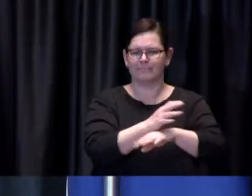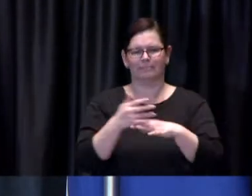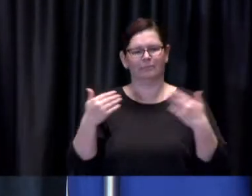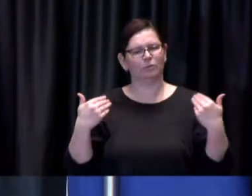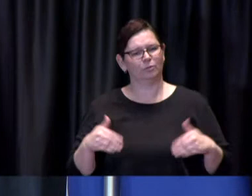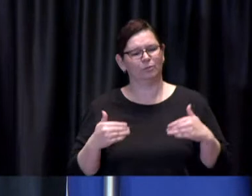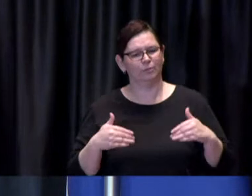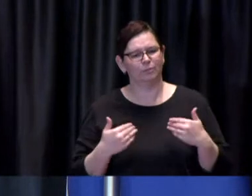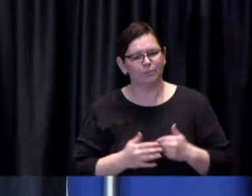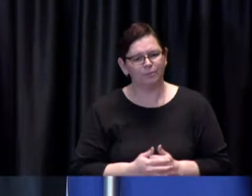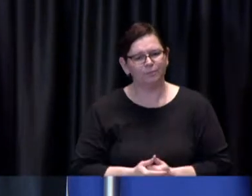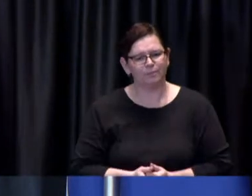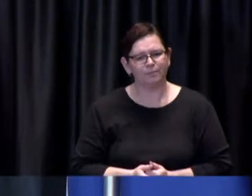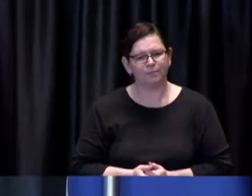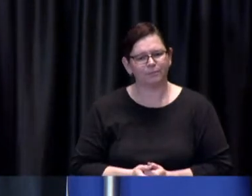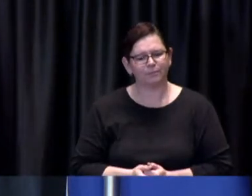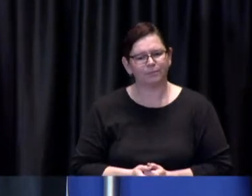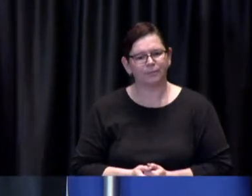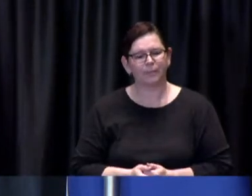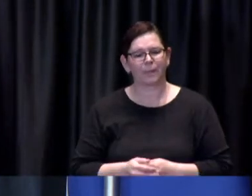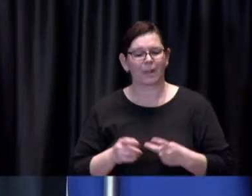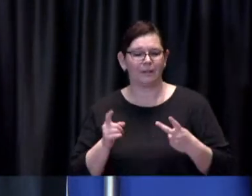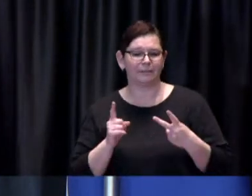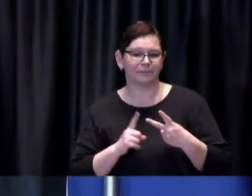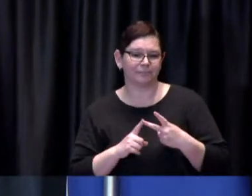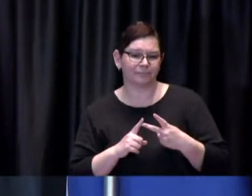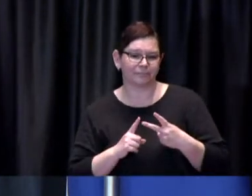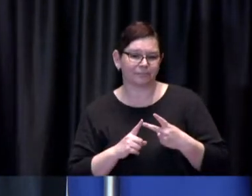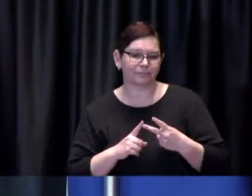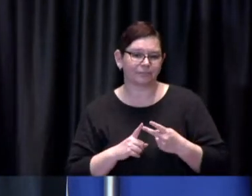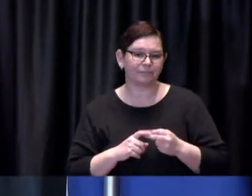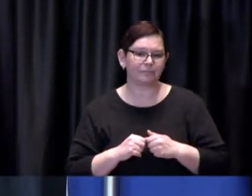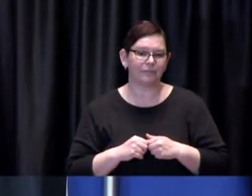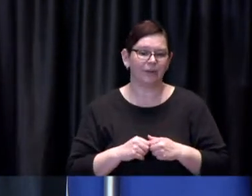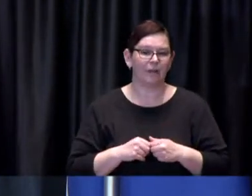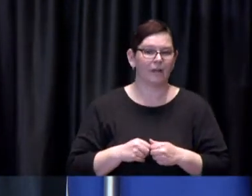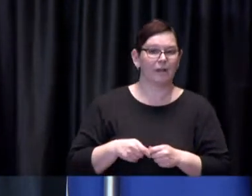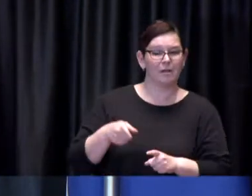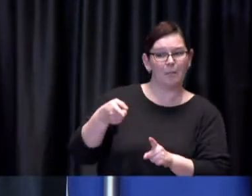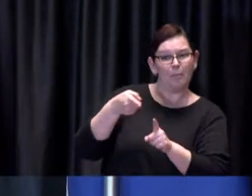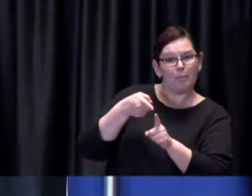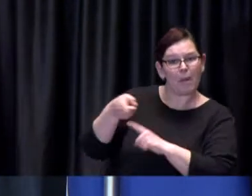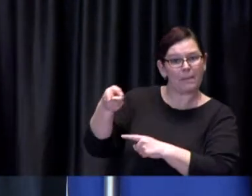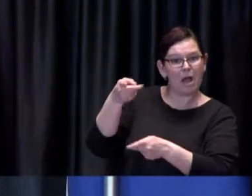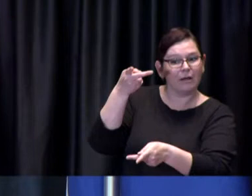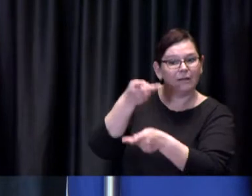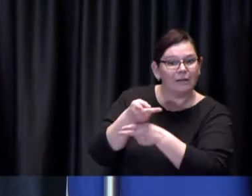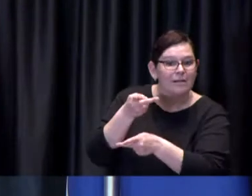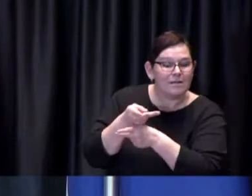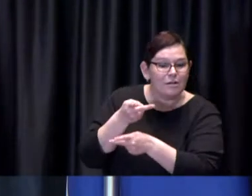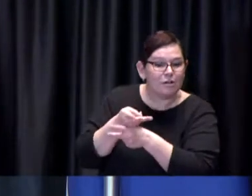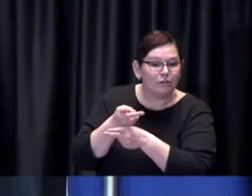with respect to what's happening in primary care there are initiatives underway right now